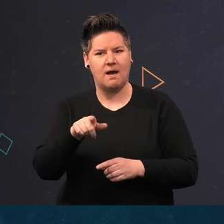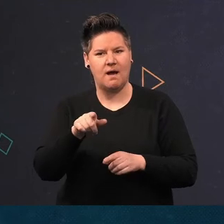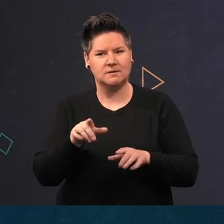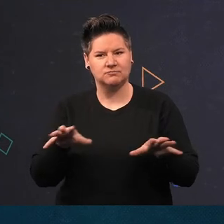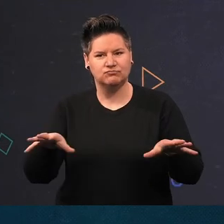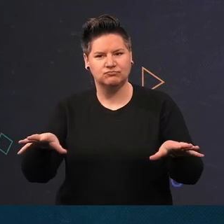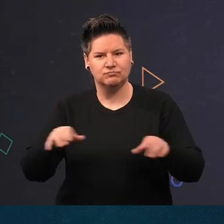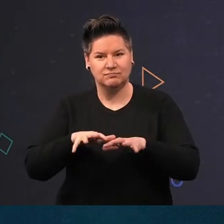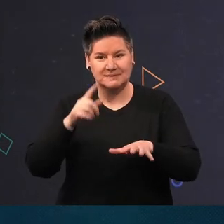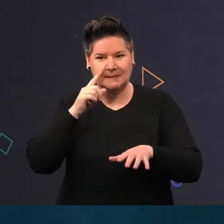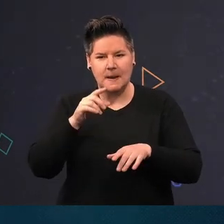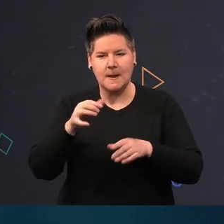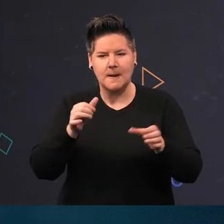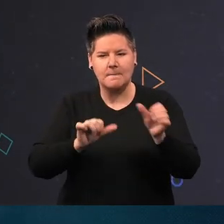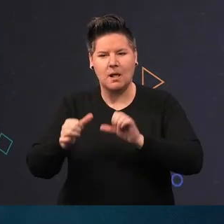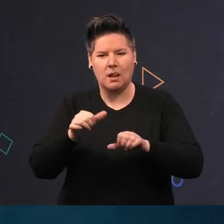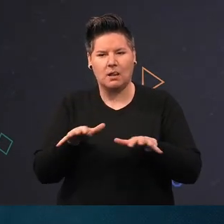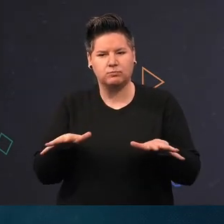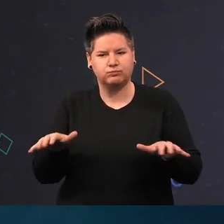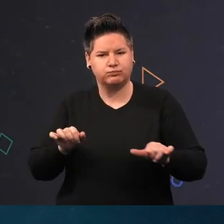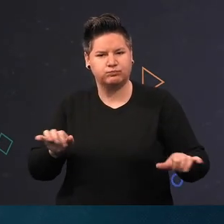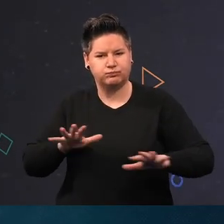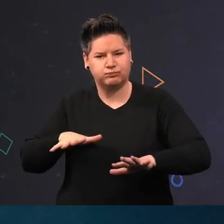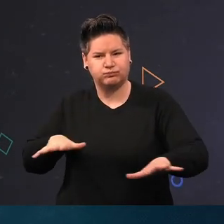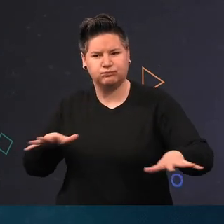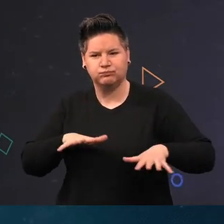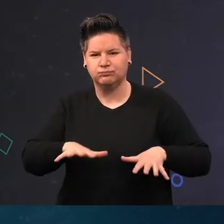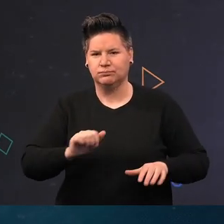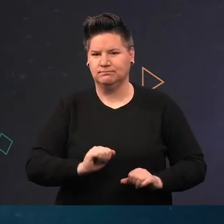It leaves a chemical signature in its wake that the other starfish will avoid